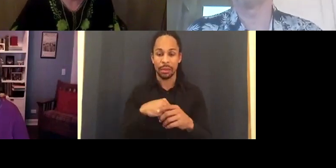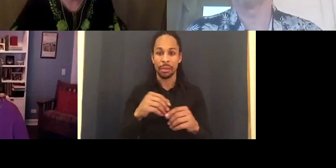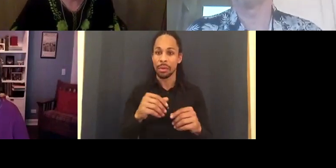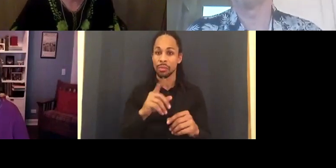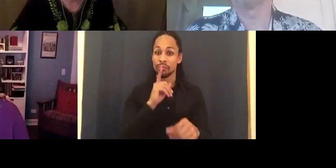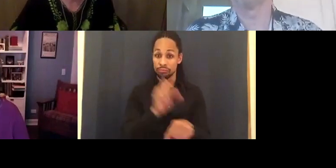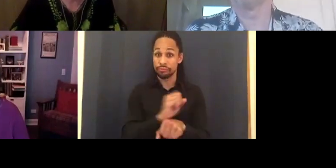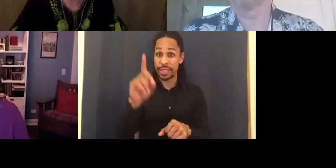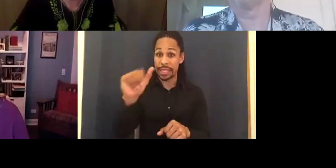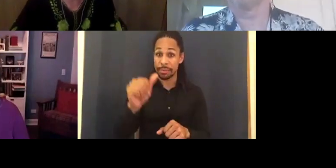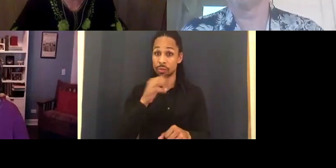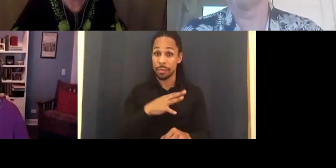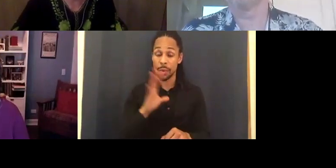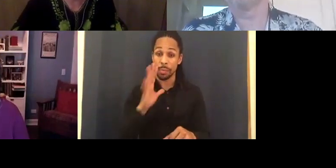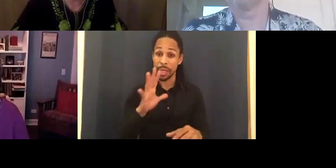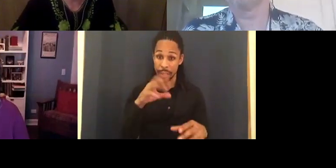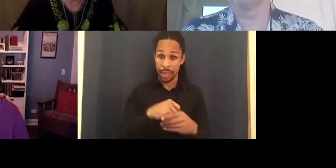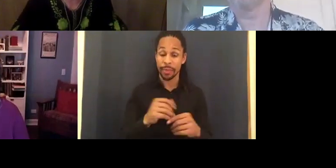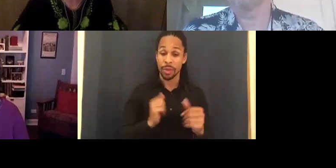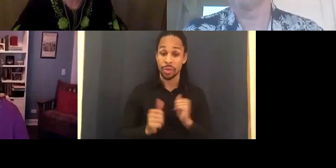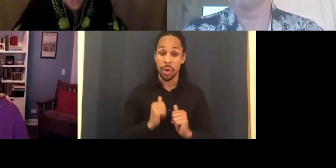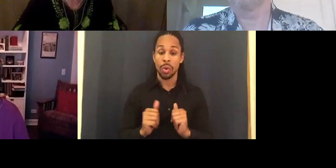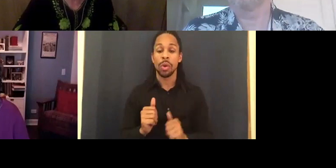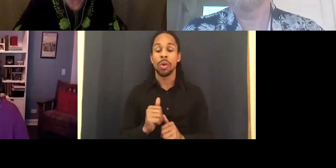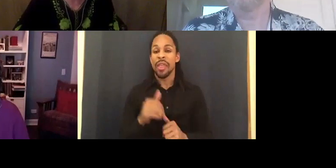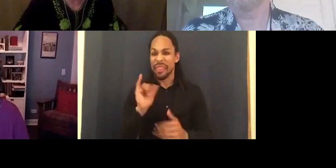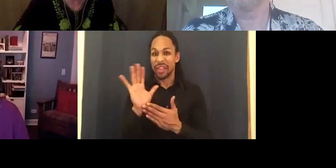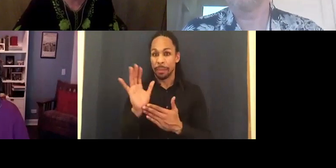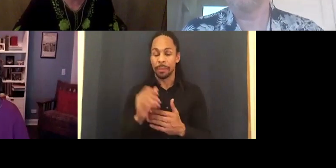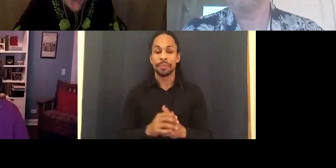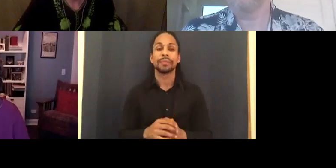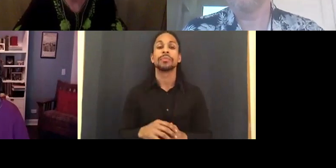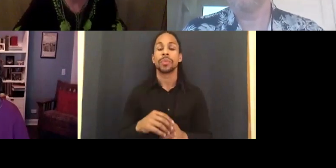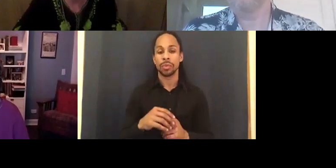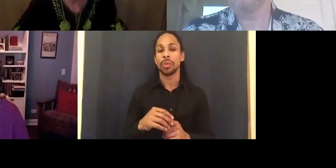screen portrayal of disabled people which are now starting to have real experiences